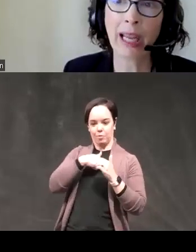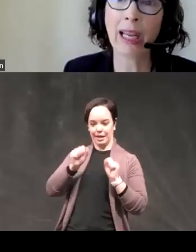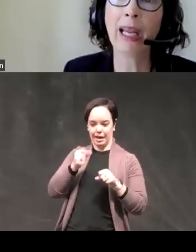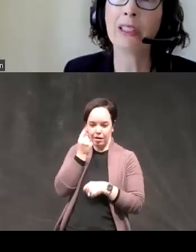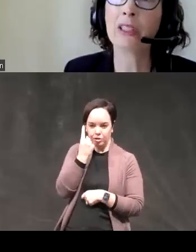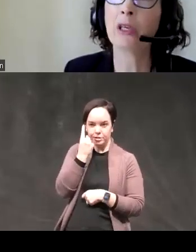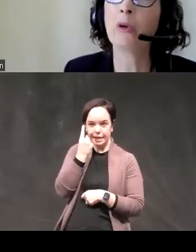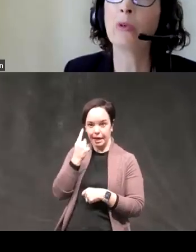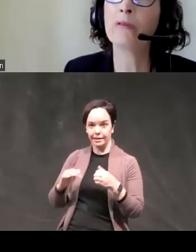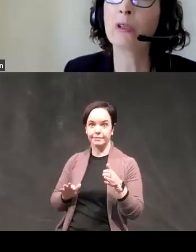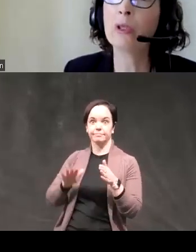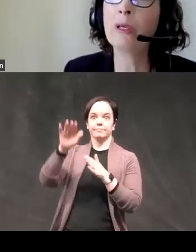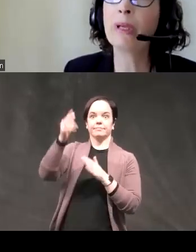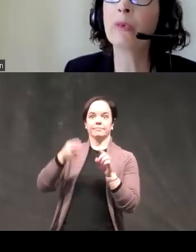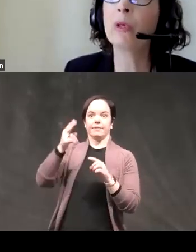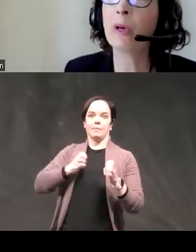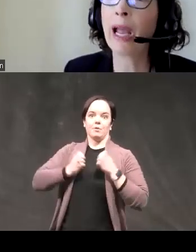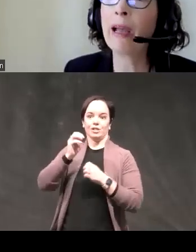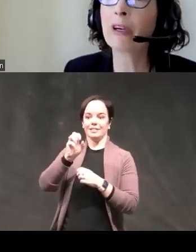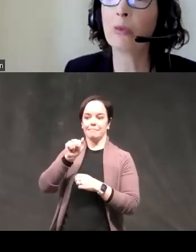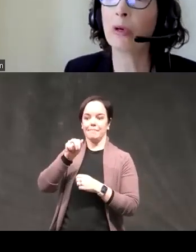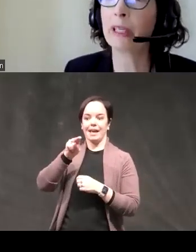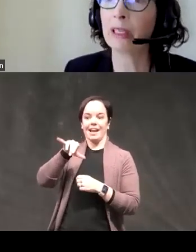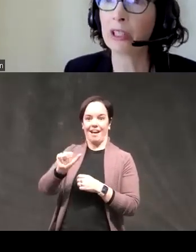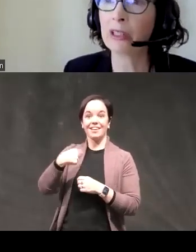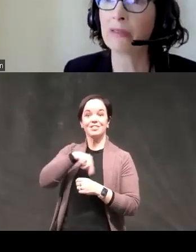se and so we're recruiting people who have comorbid conditions of